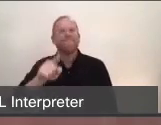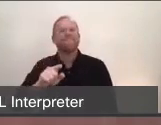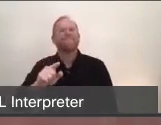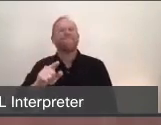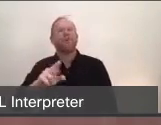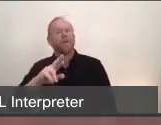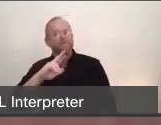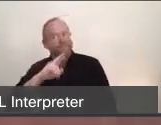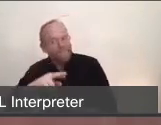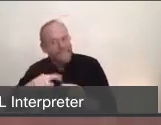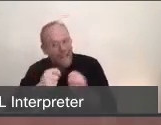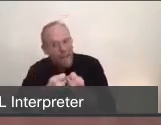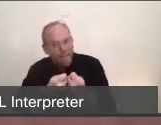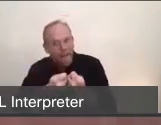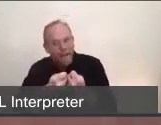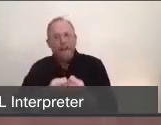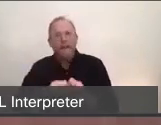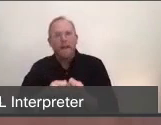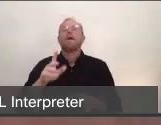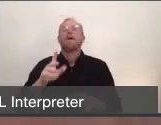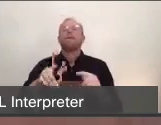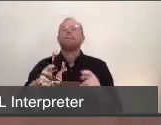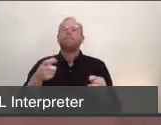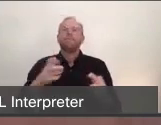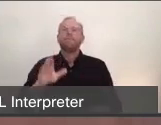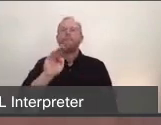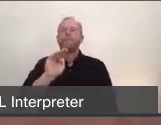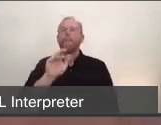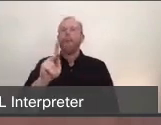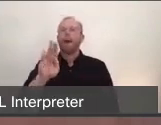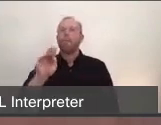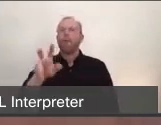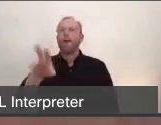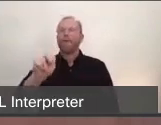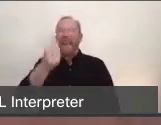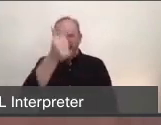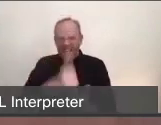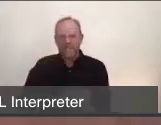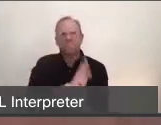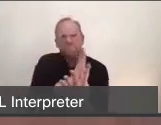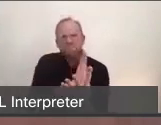deputy Chief Mark Brown. Each of our panelists will start by providing an overview of where we are